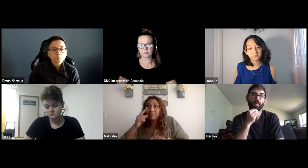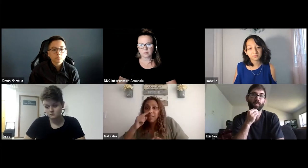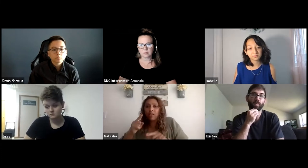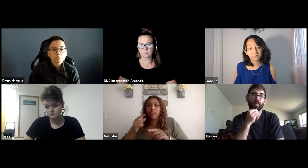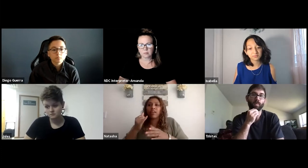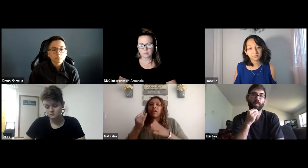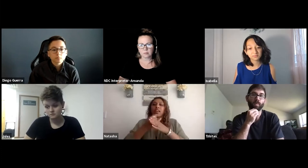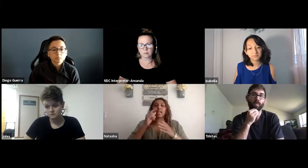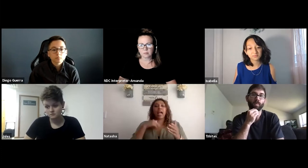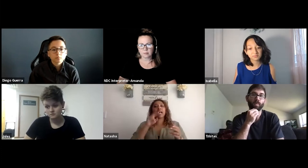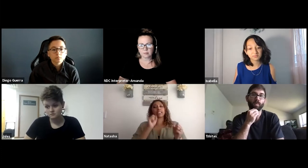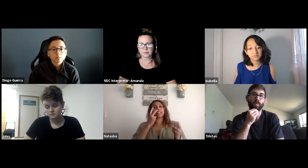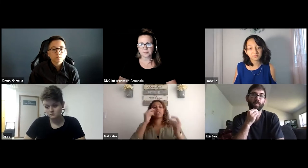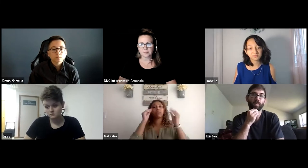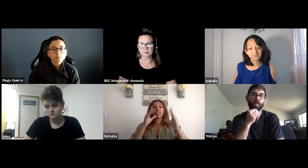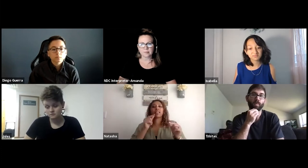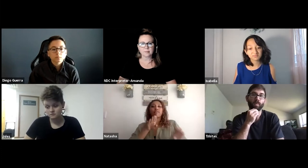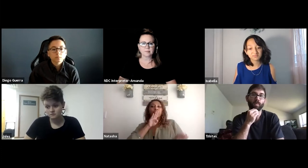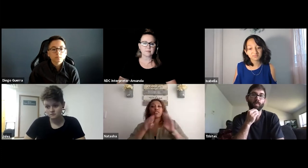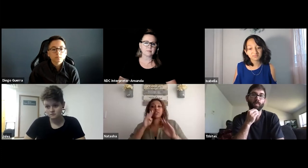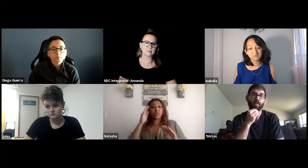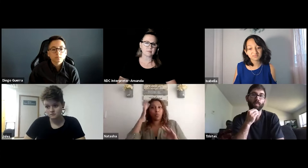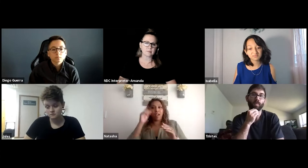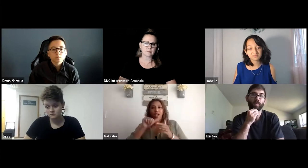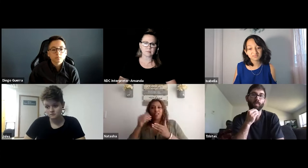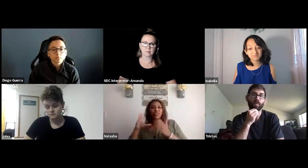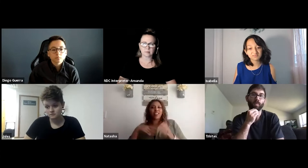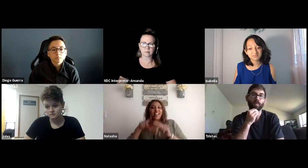Being online, it's a little different. It's almost you have to interrupt,